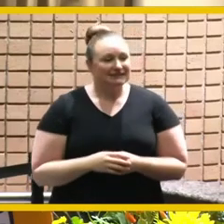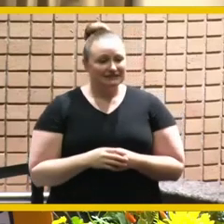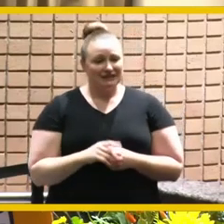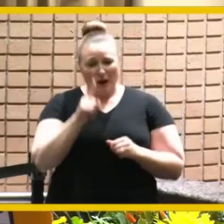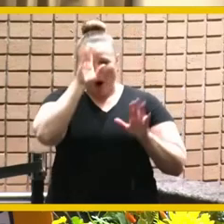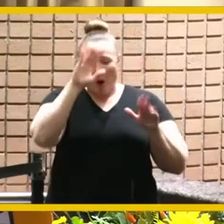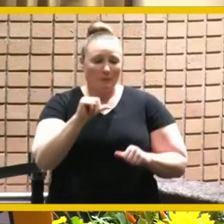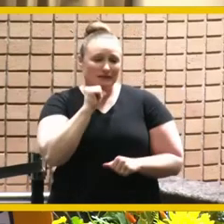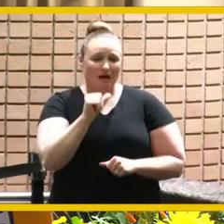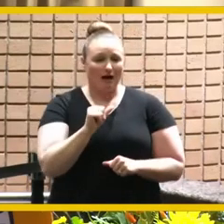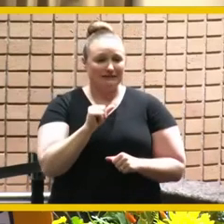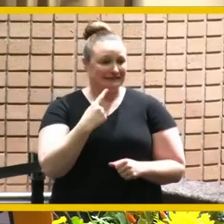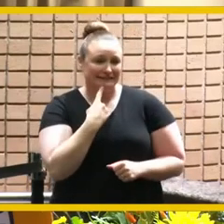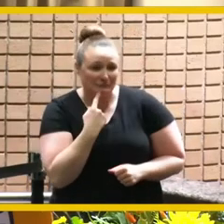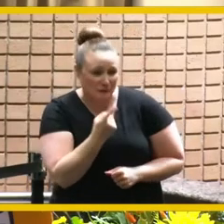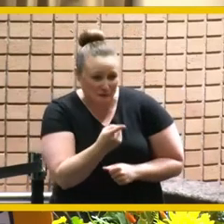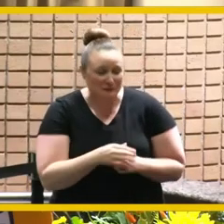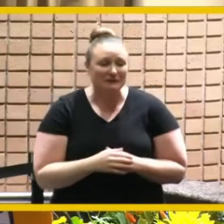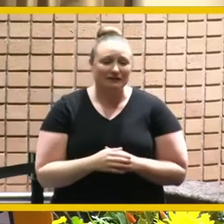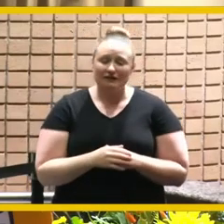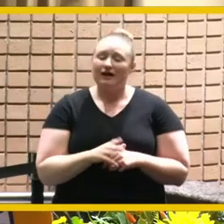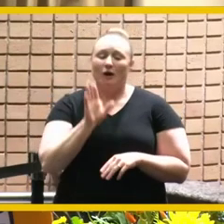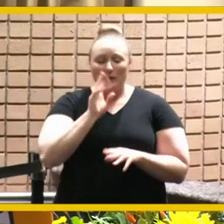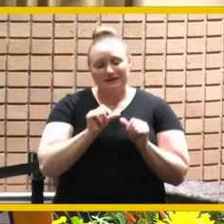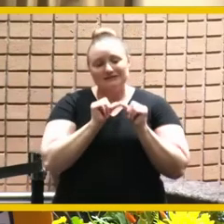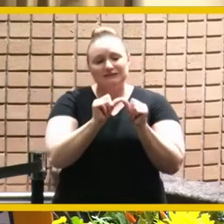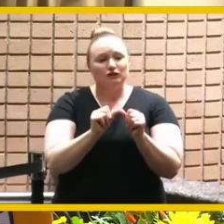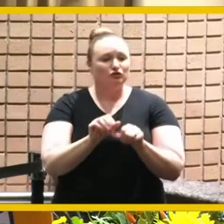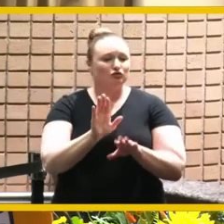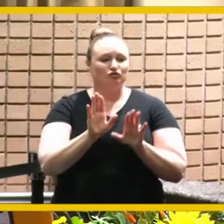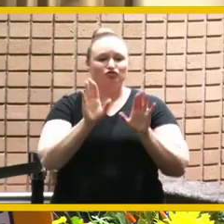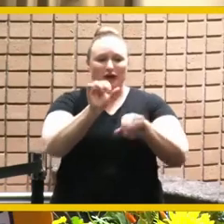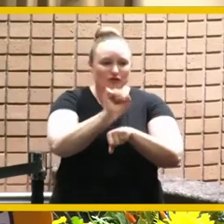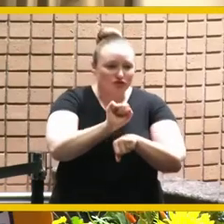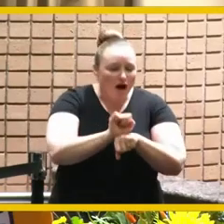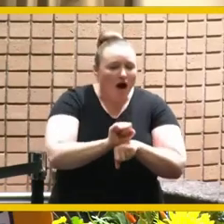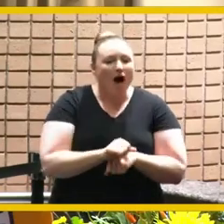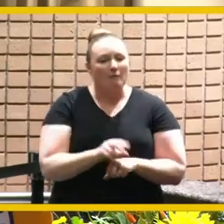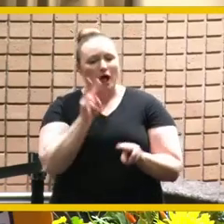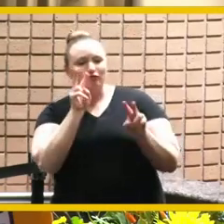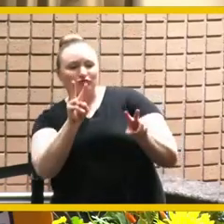do a great job and remember you and and um look forward to seeing you around town so thank you